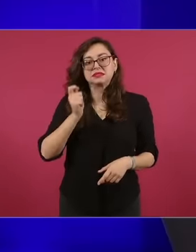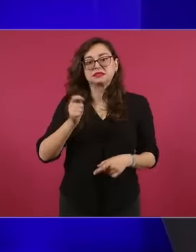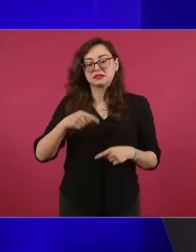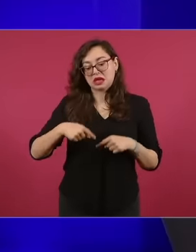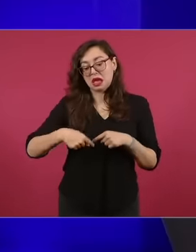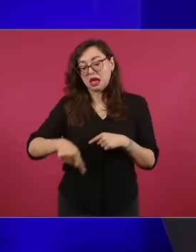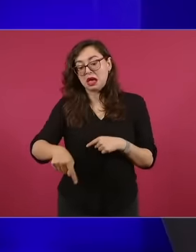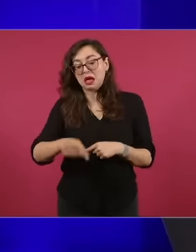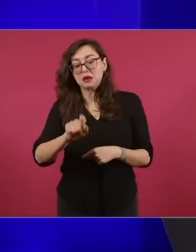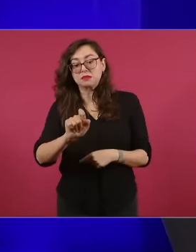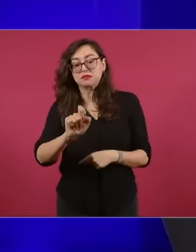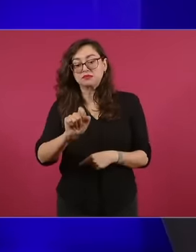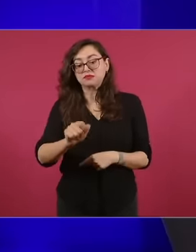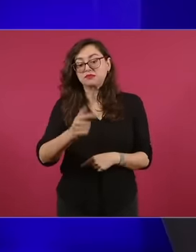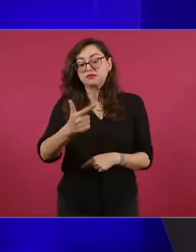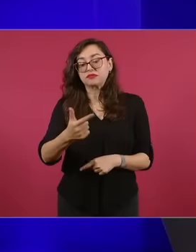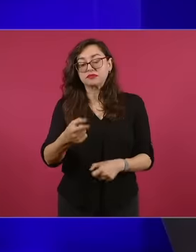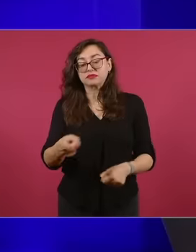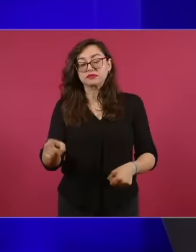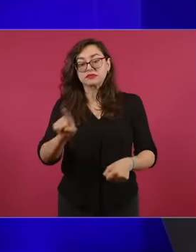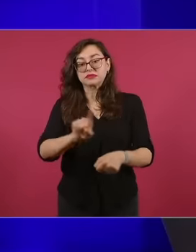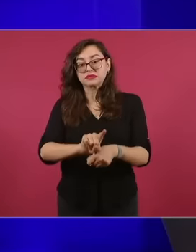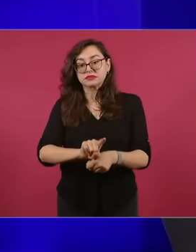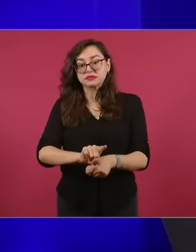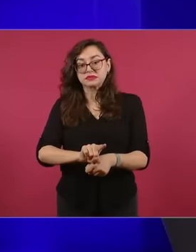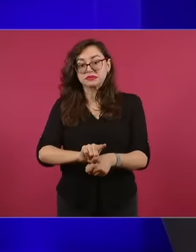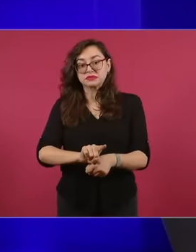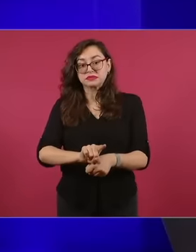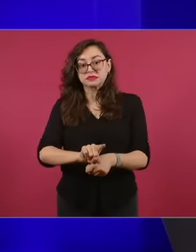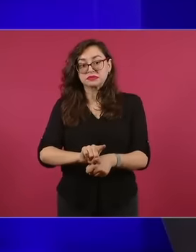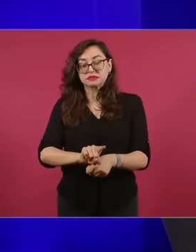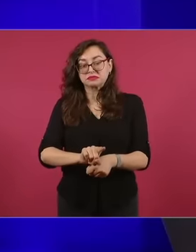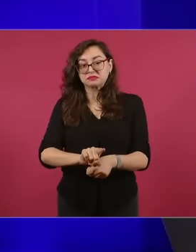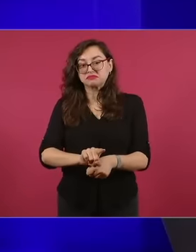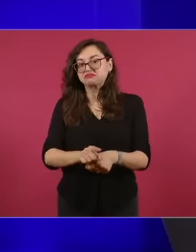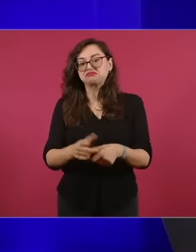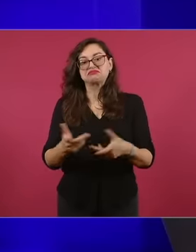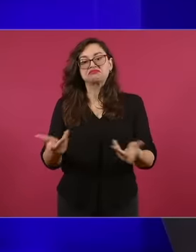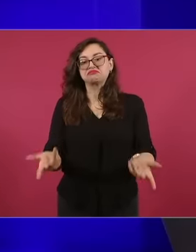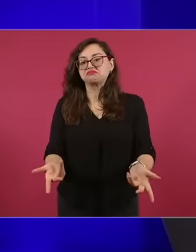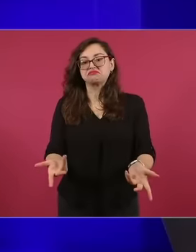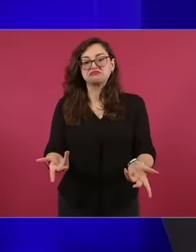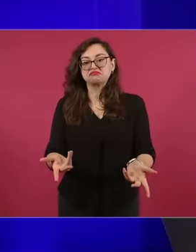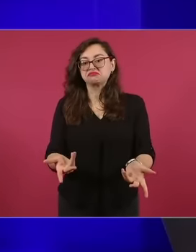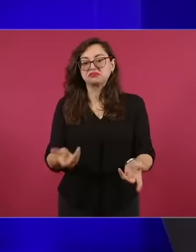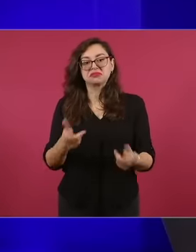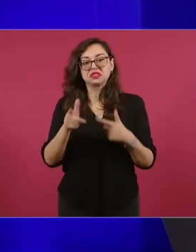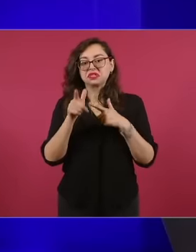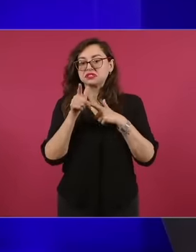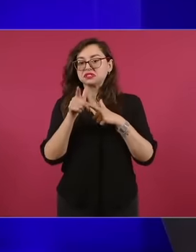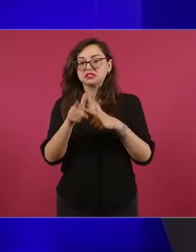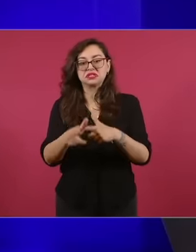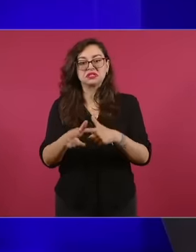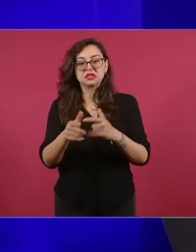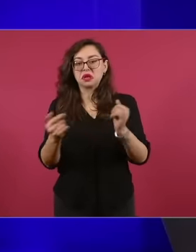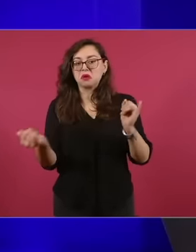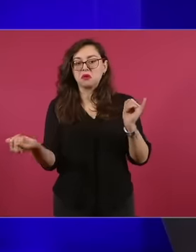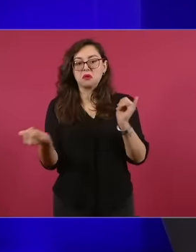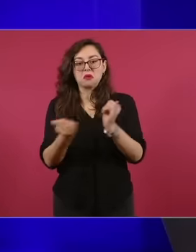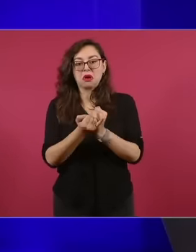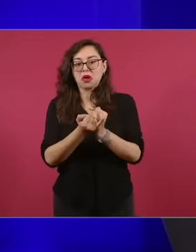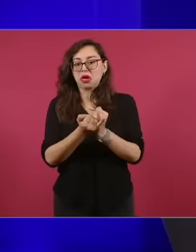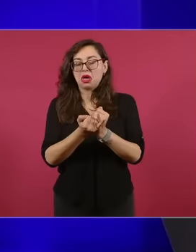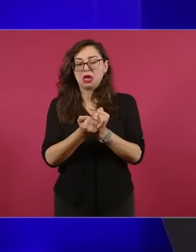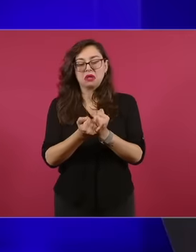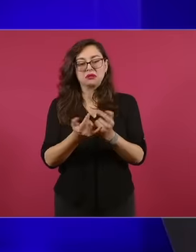days left in the secenium and here we are doing the same thing, President, the same thing we did on December 1,